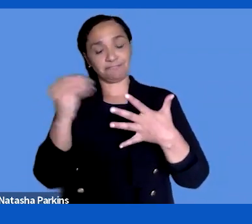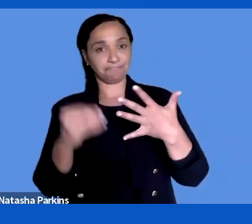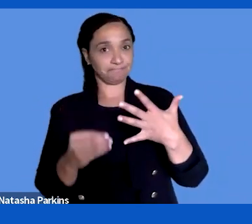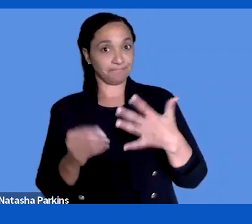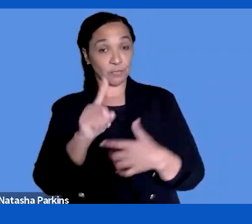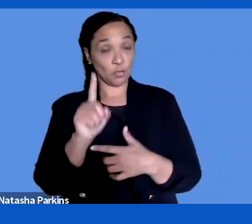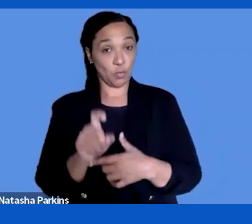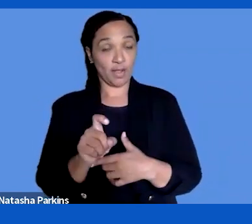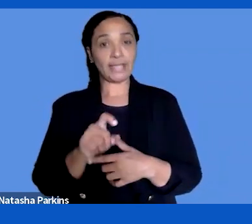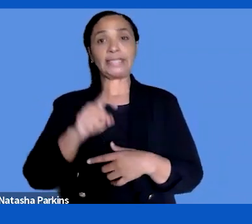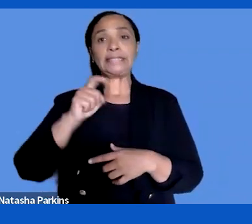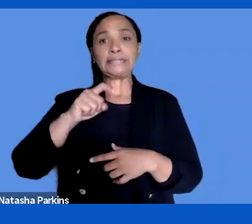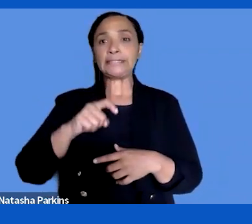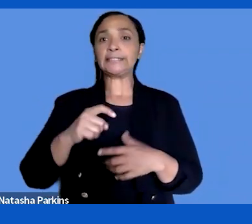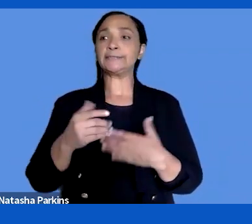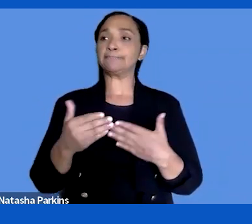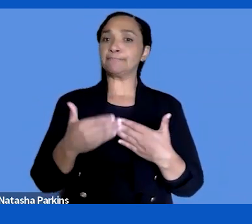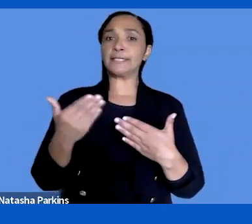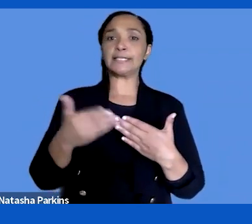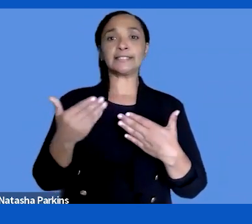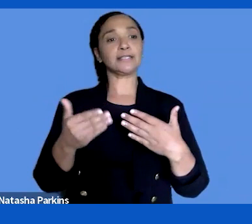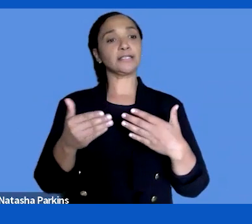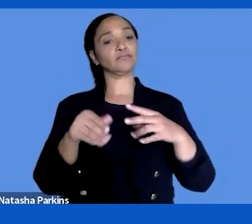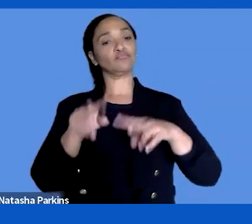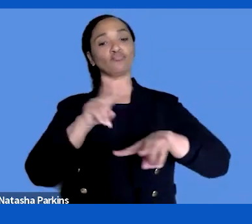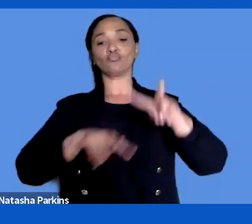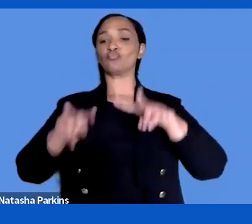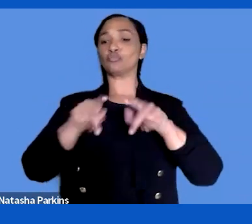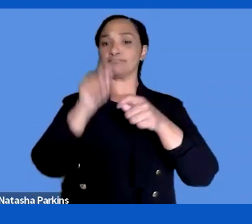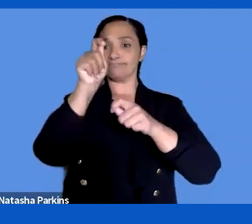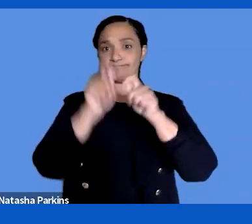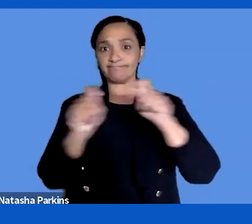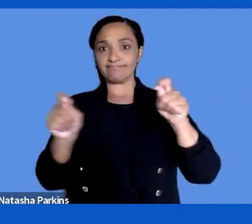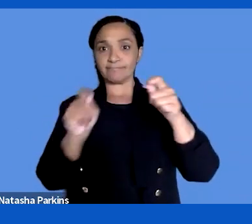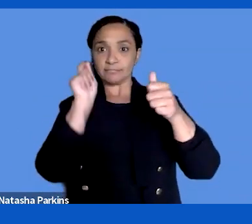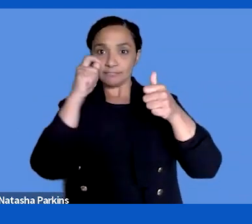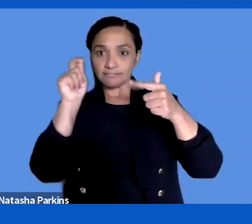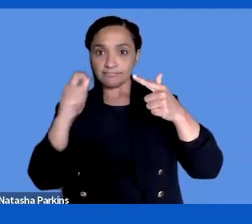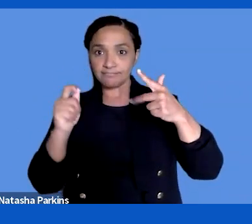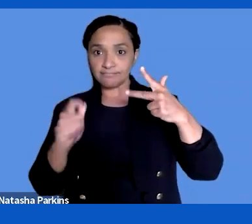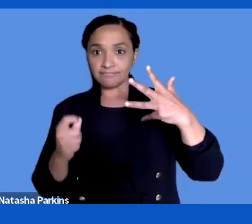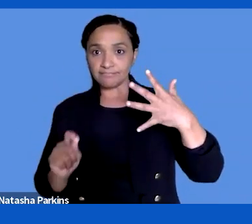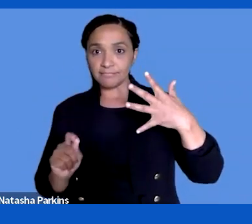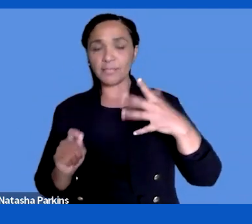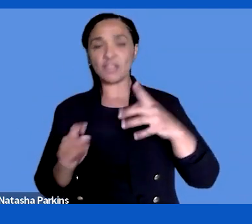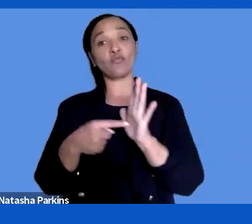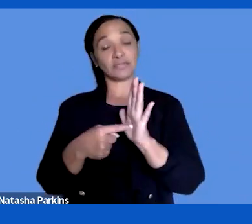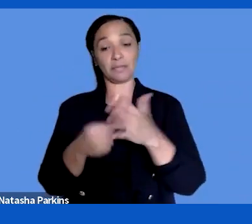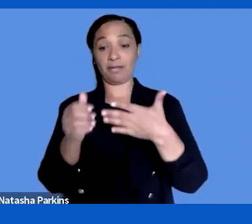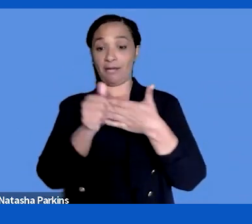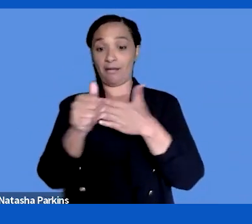to be easy to alleviate. They need to be -- when different people are developing the guidance they